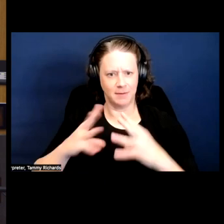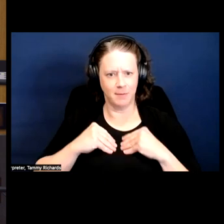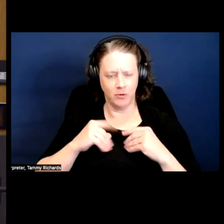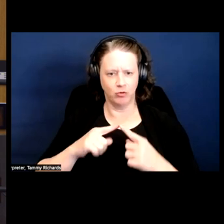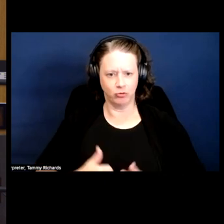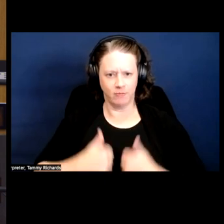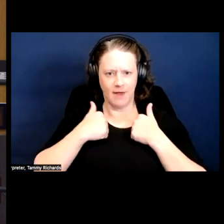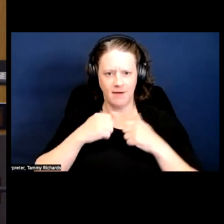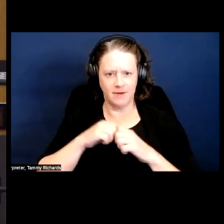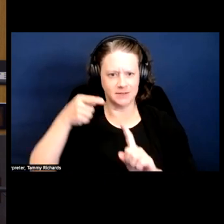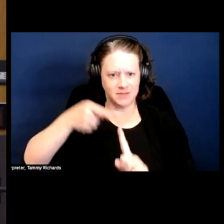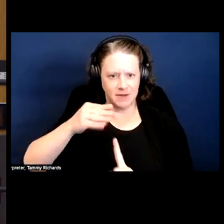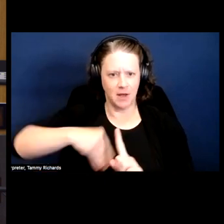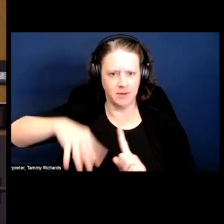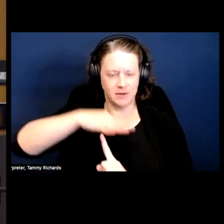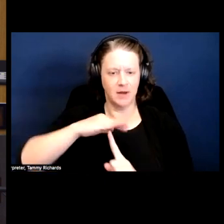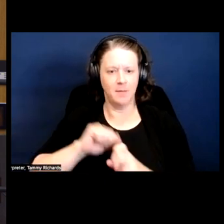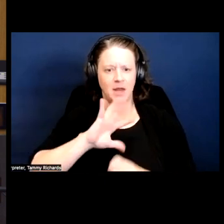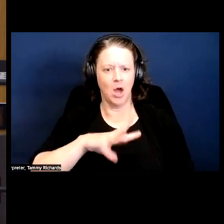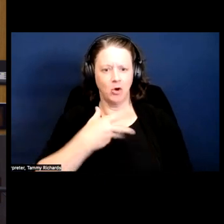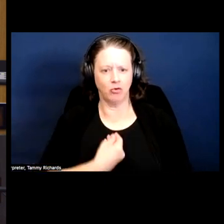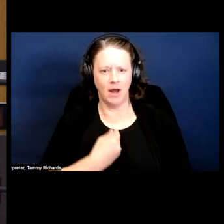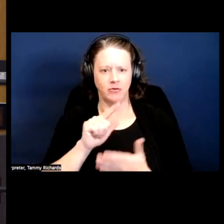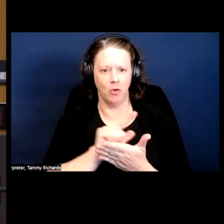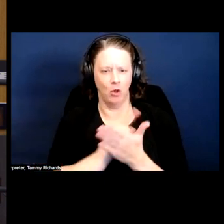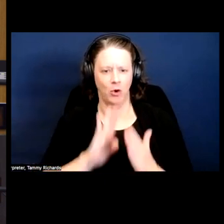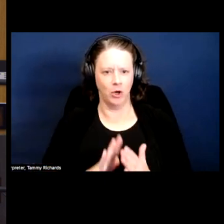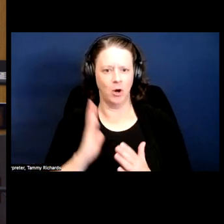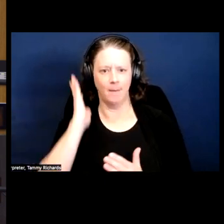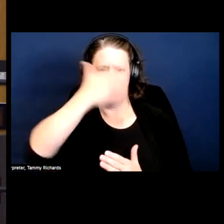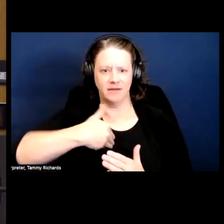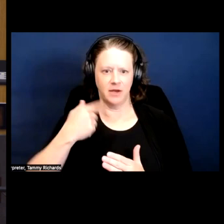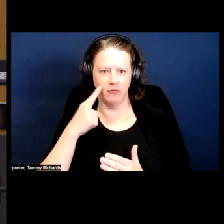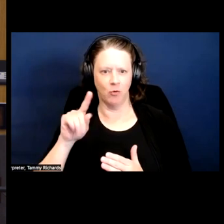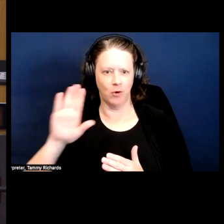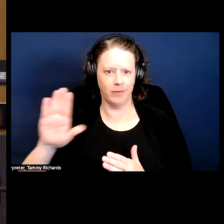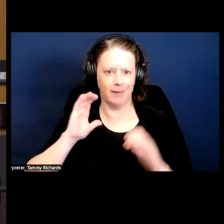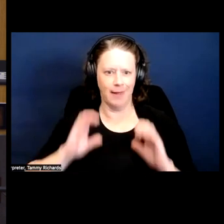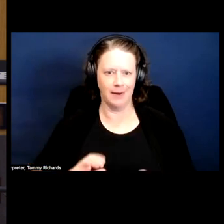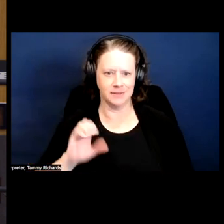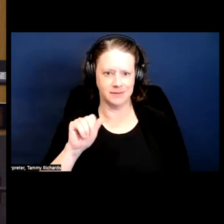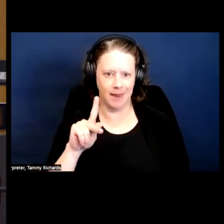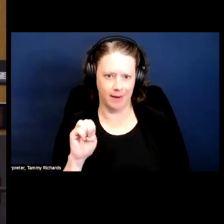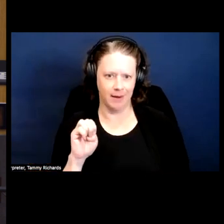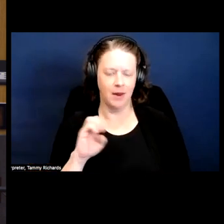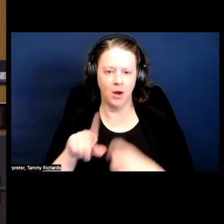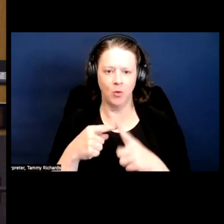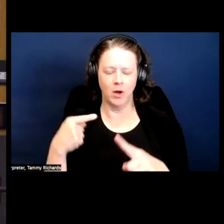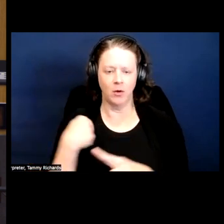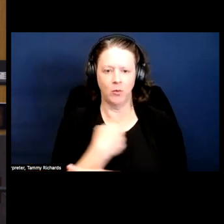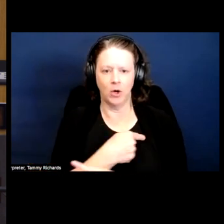a context, i.e. being a trans lawyer masking for a client when you constantly see humanizing